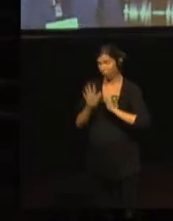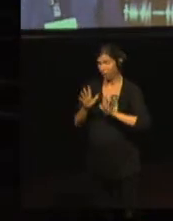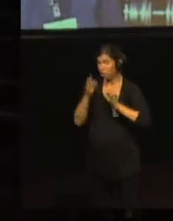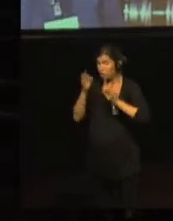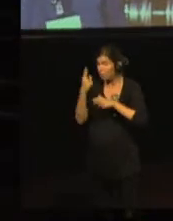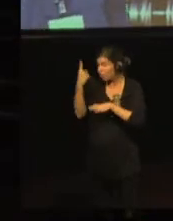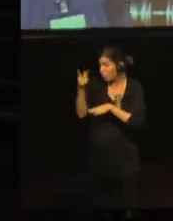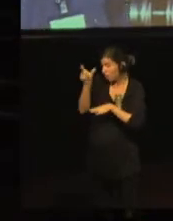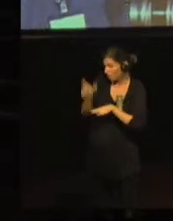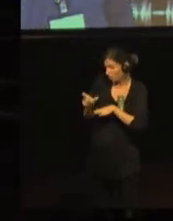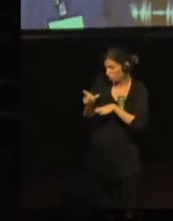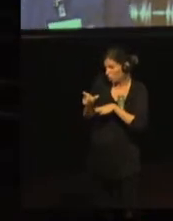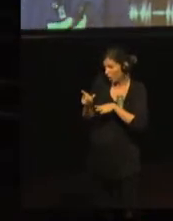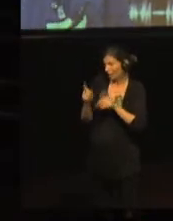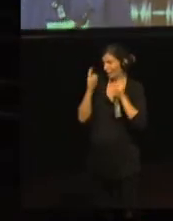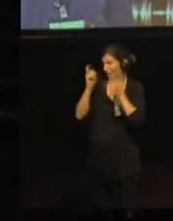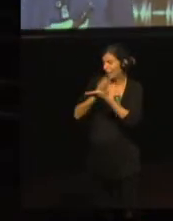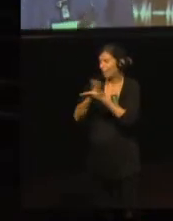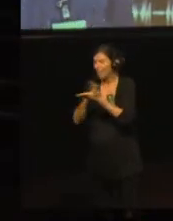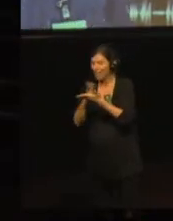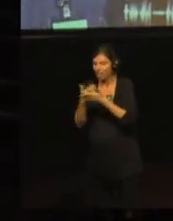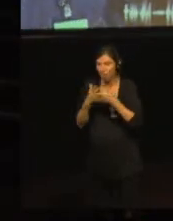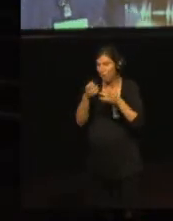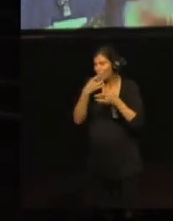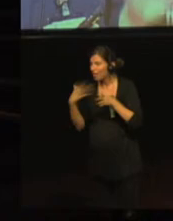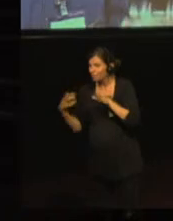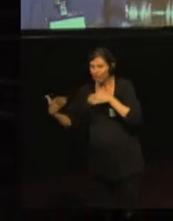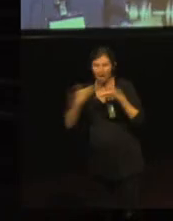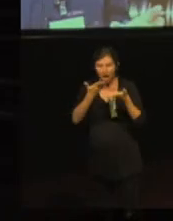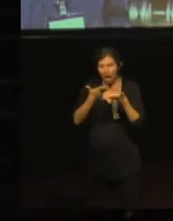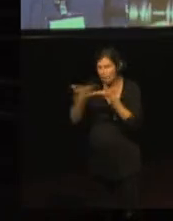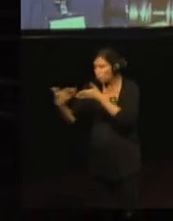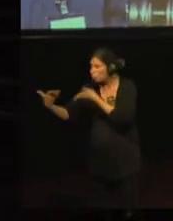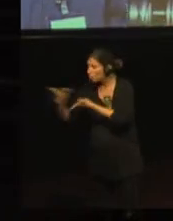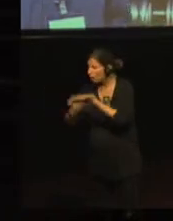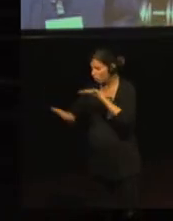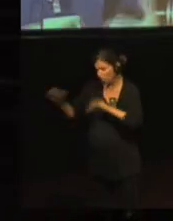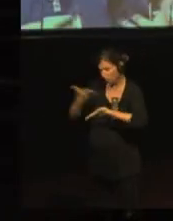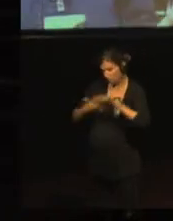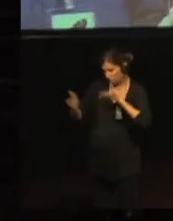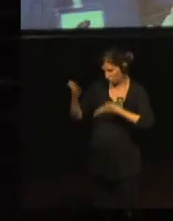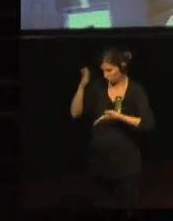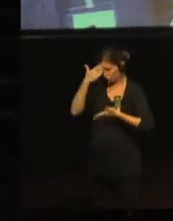There was also a person who was taking the minutes, which was very important